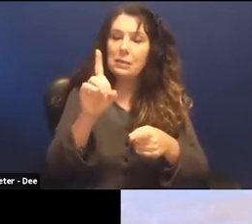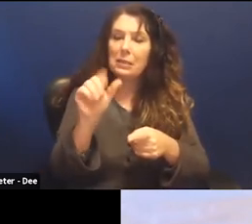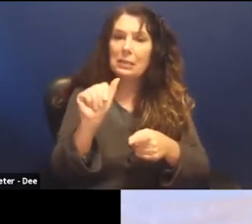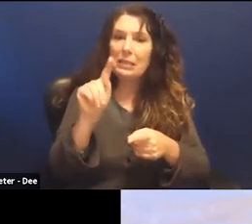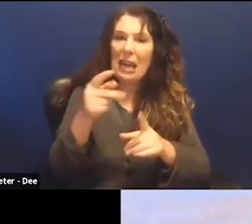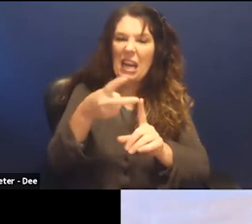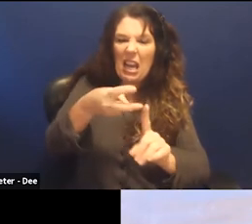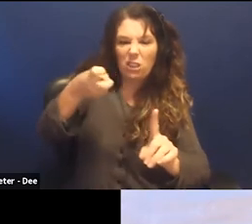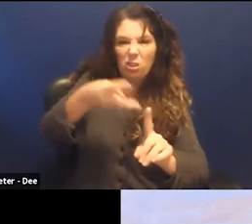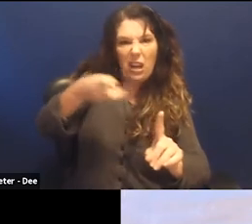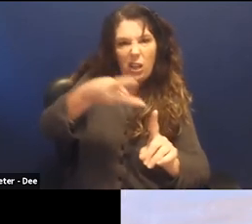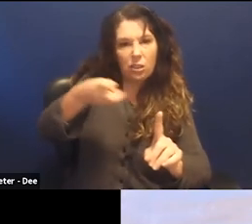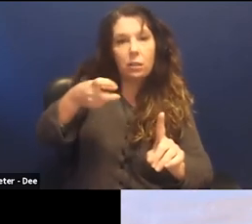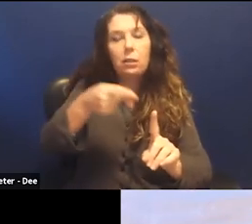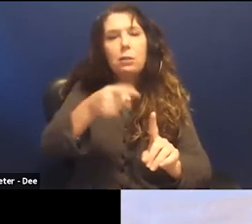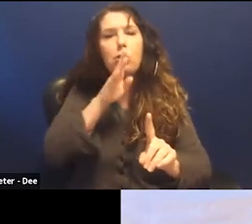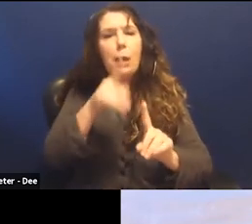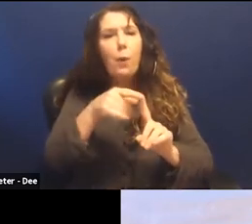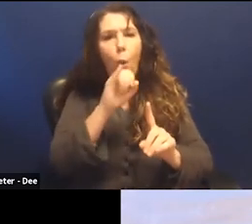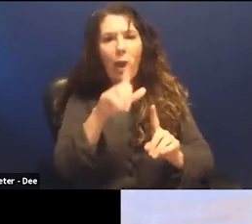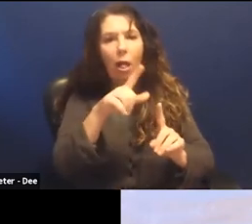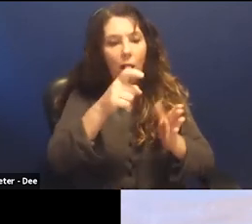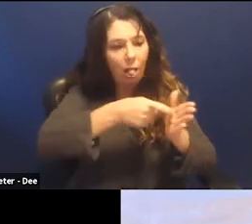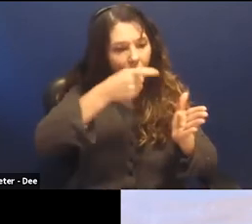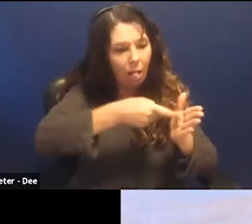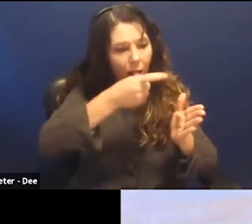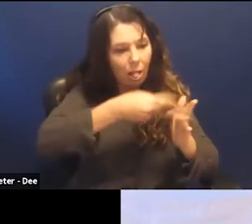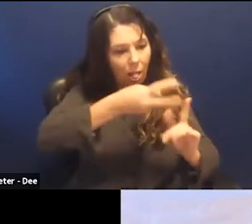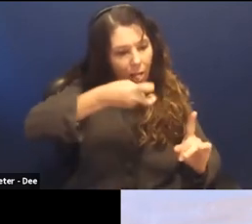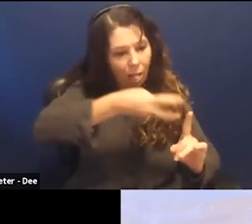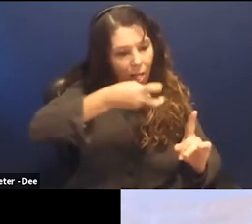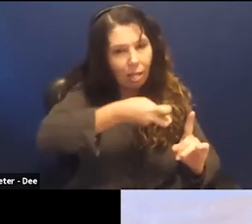Because really, you know, if you're talking about oil that's really the that's the metaphor we should be thinking about.